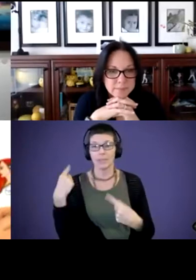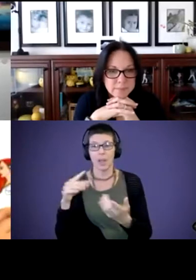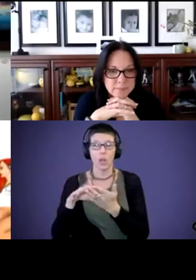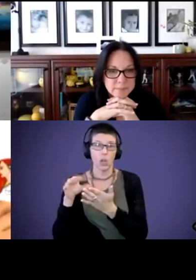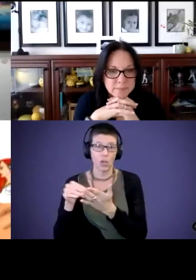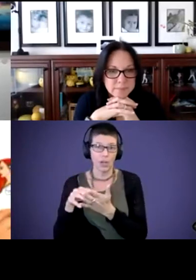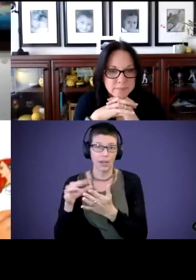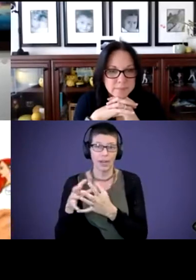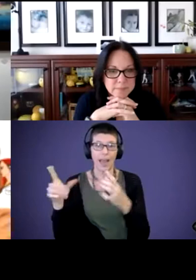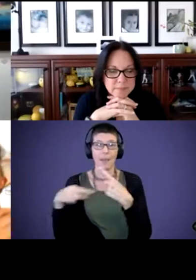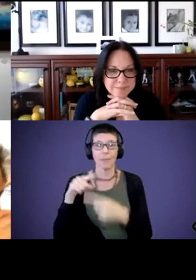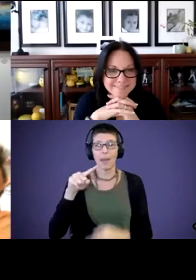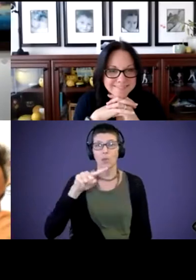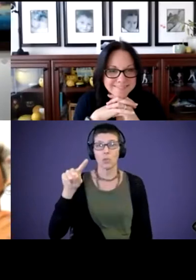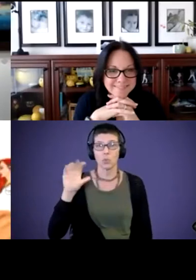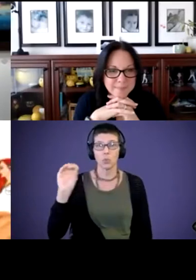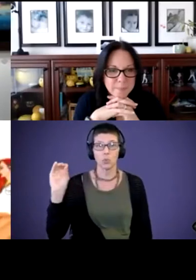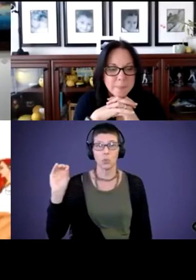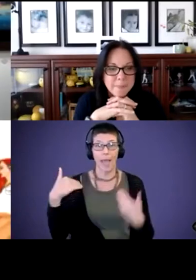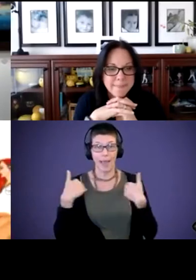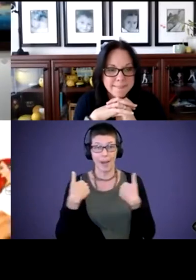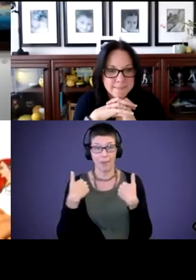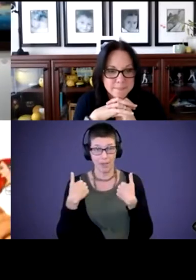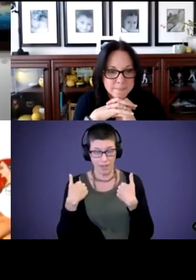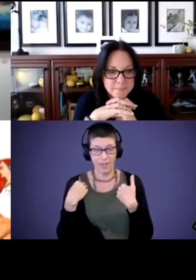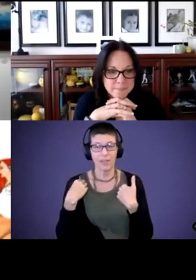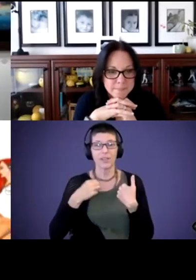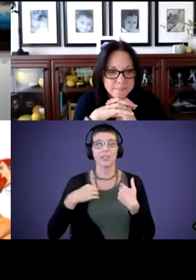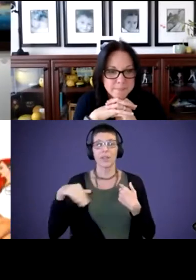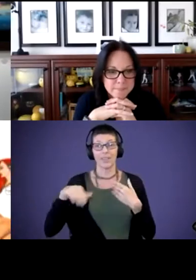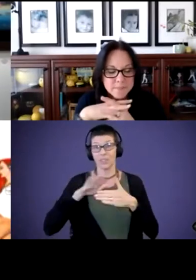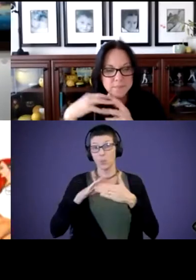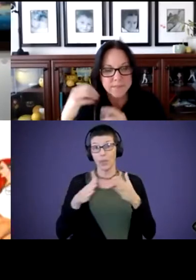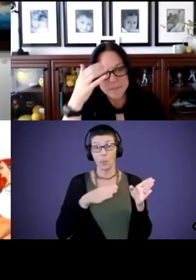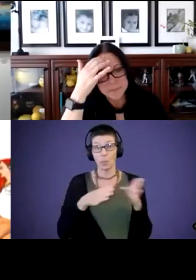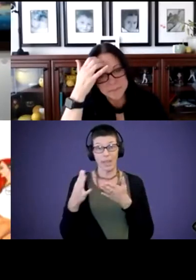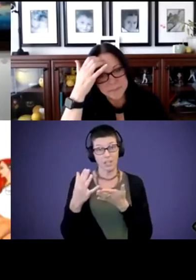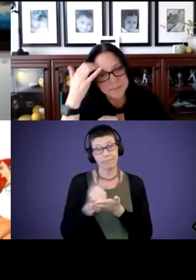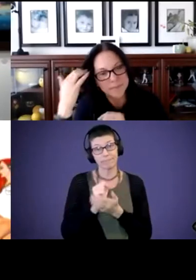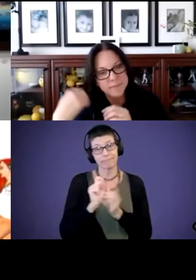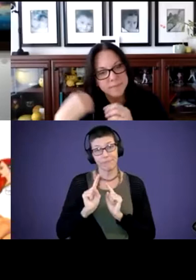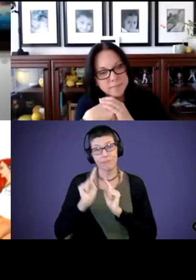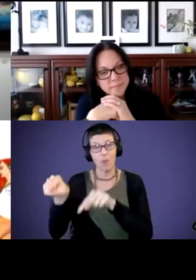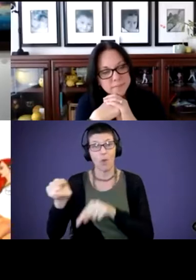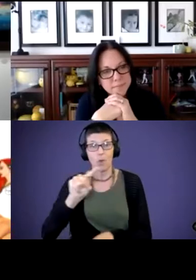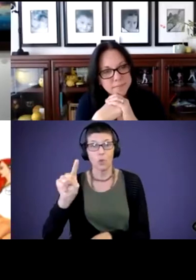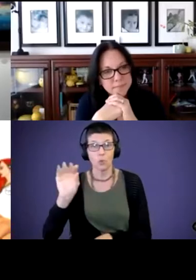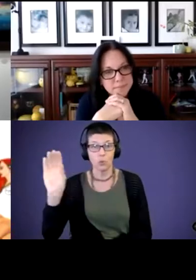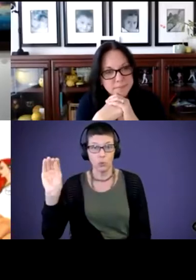zoo animals. So like this weekend we plan on going to the zoo and around. But oftentimes